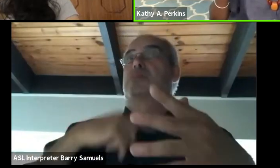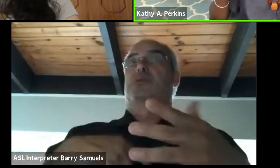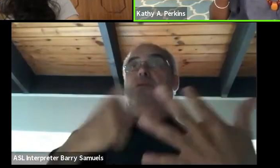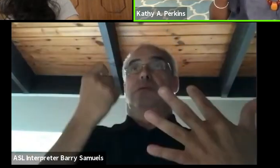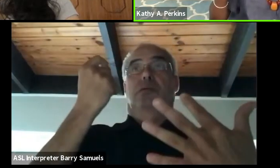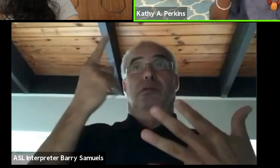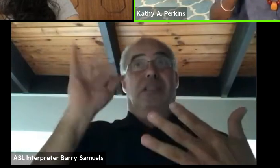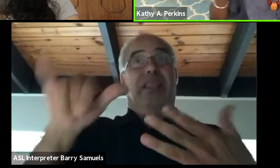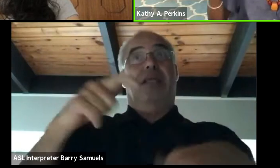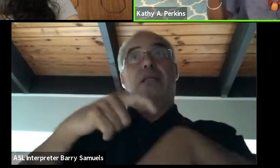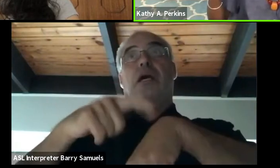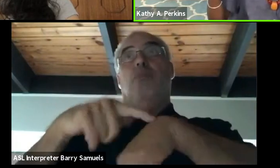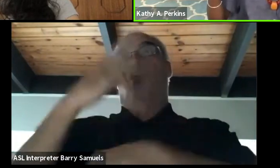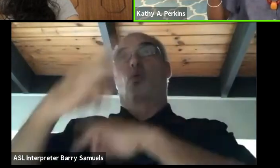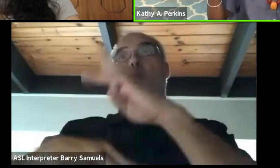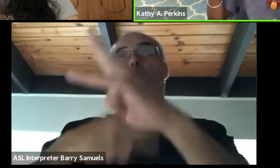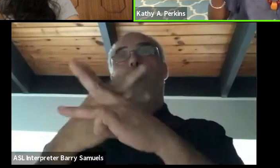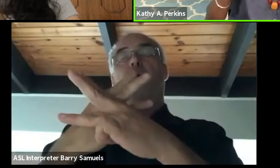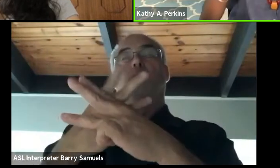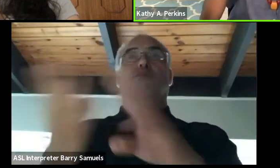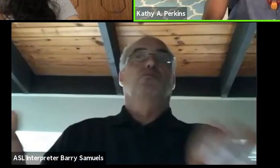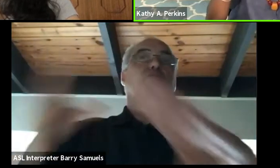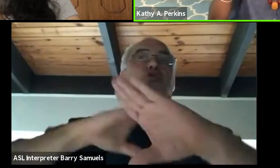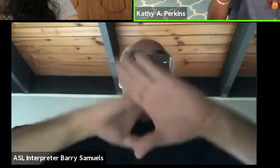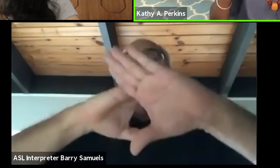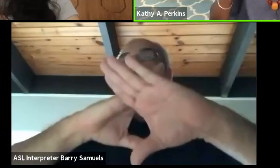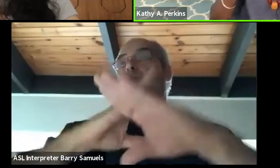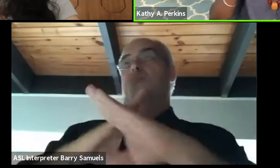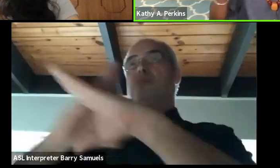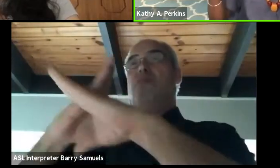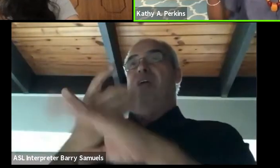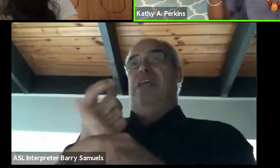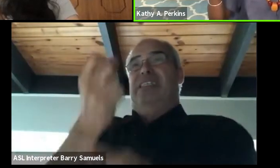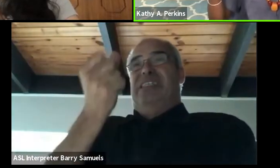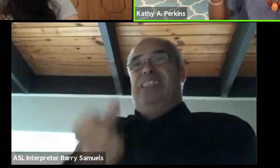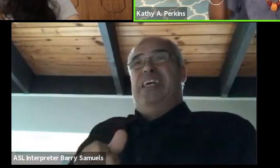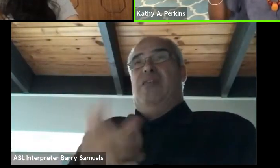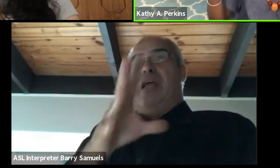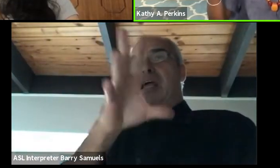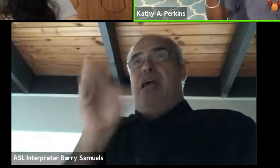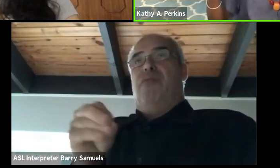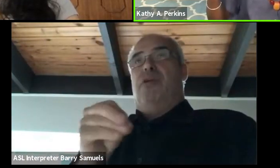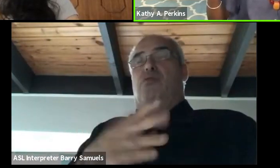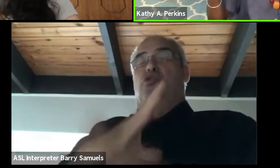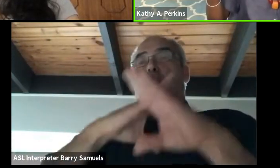the world had been shut off from- South Africa had been shut off from the world. So they didn't really know what was happening